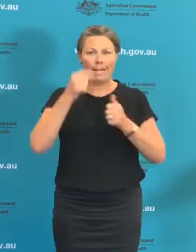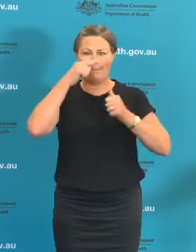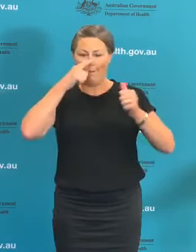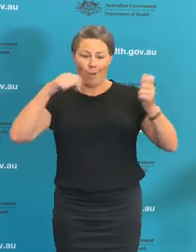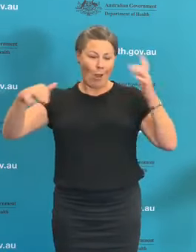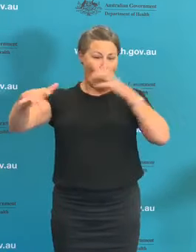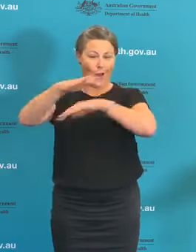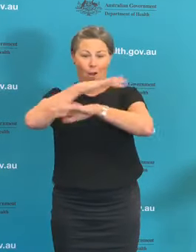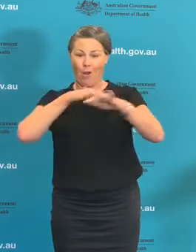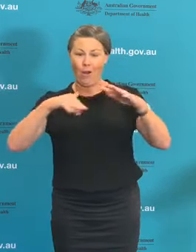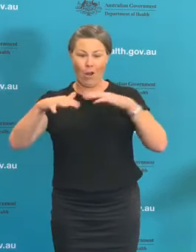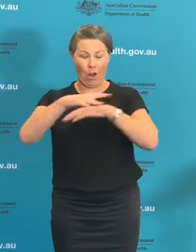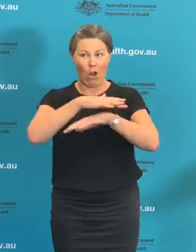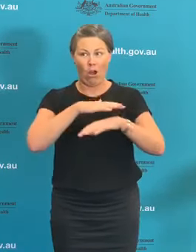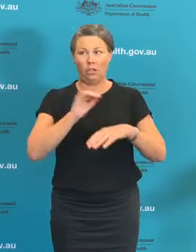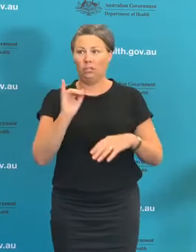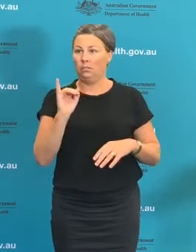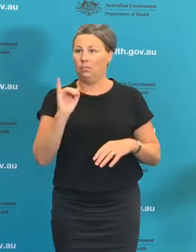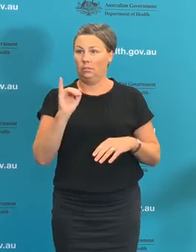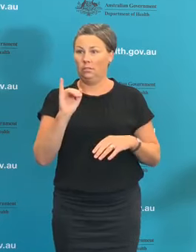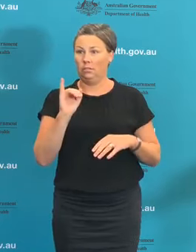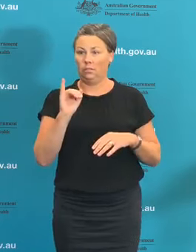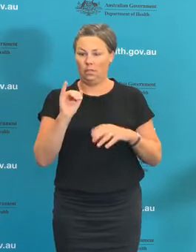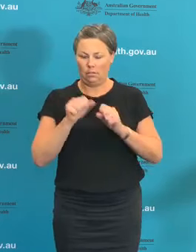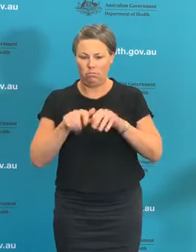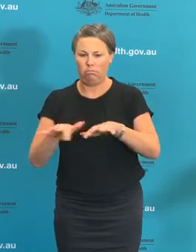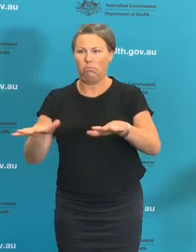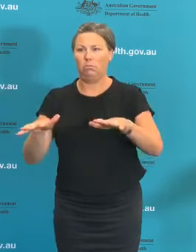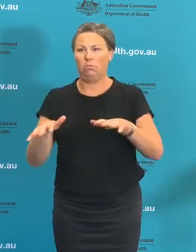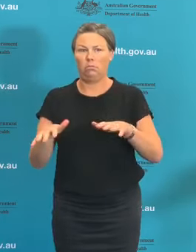have been a number of major clusters that we're all aware of, some of those